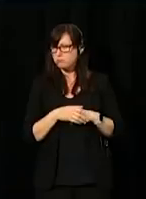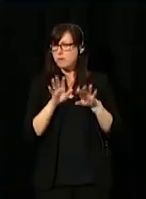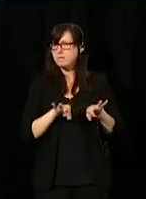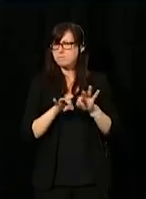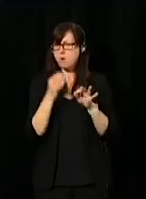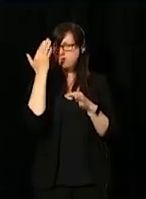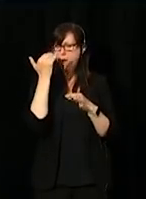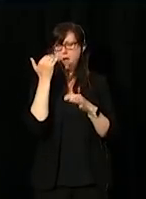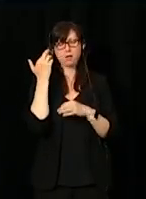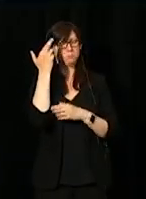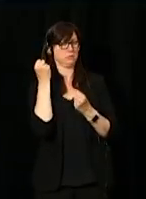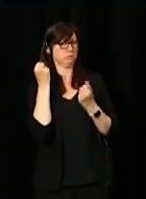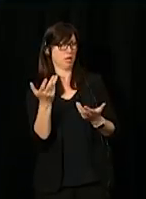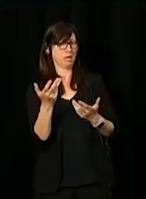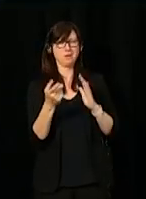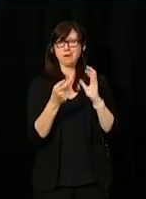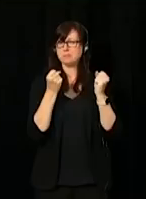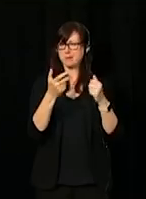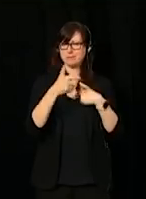Because for the moment, the environment is not accessible.